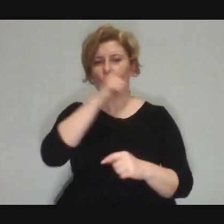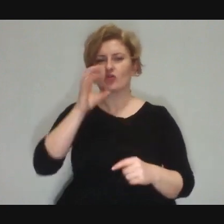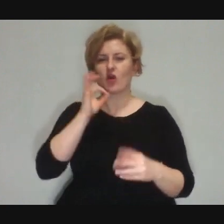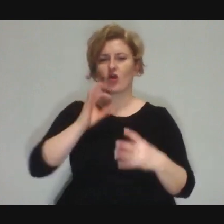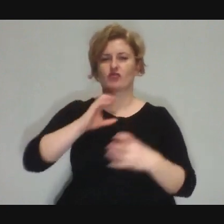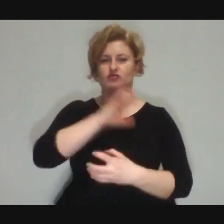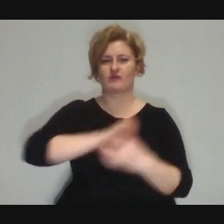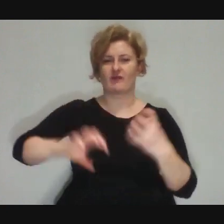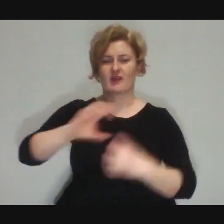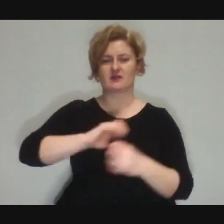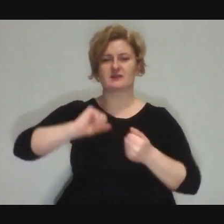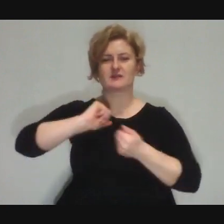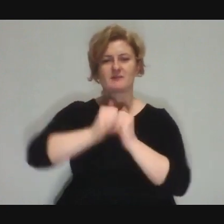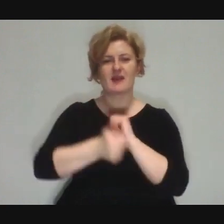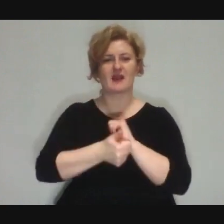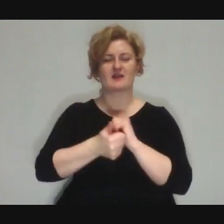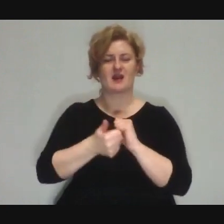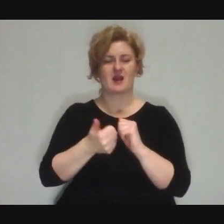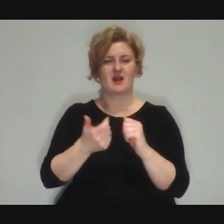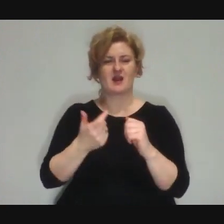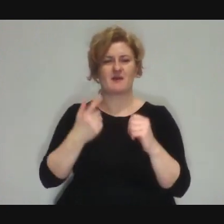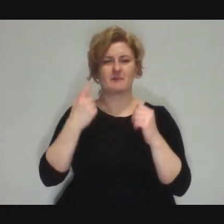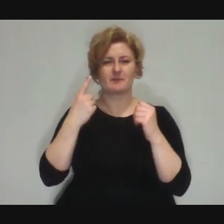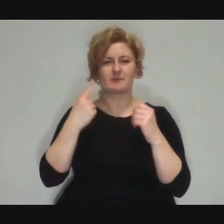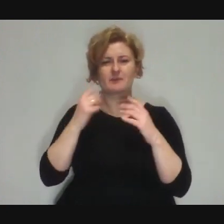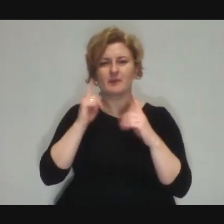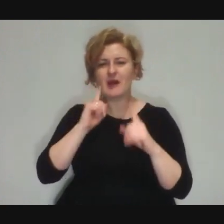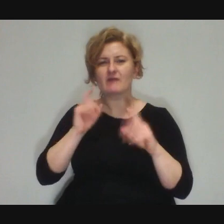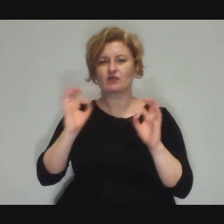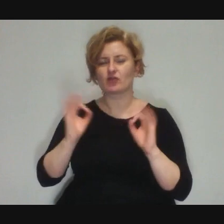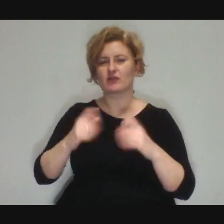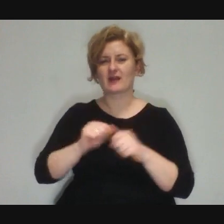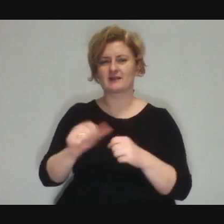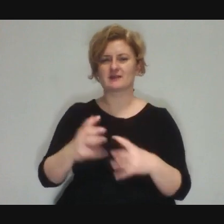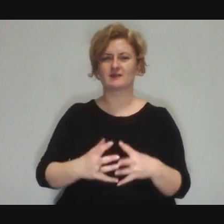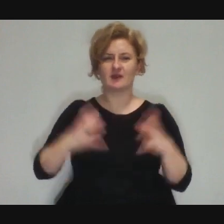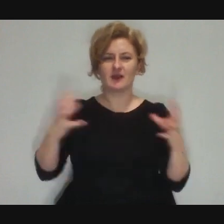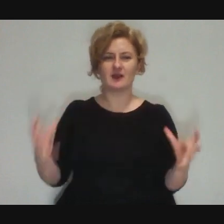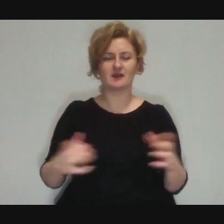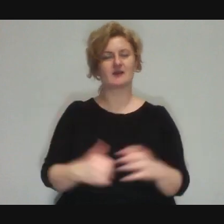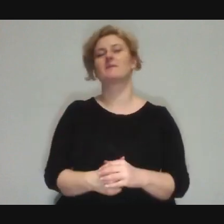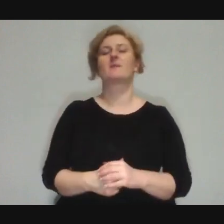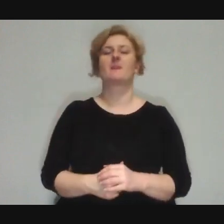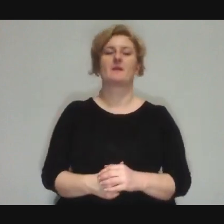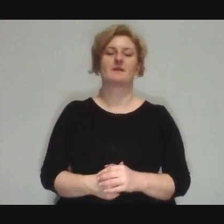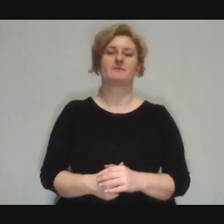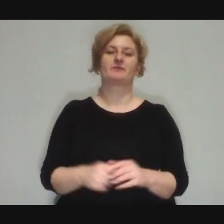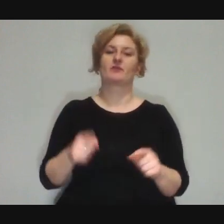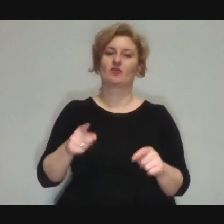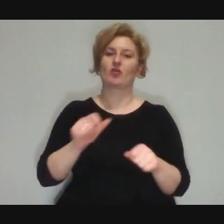This is so noble, great... and these are the big animation activities...